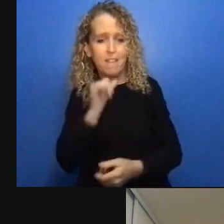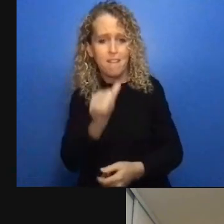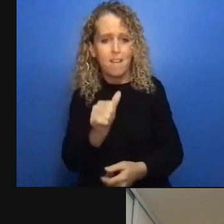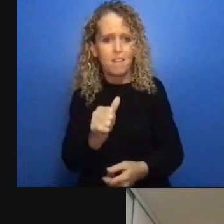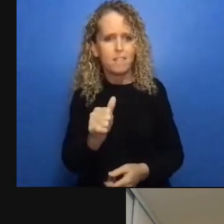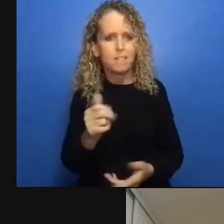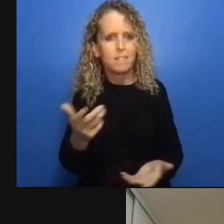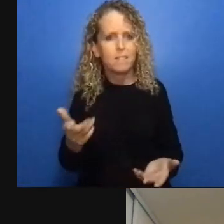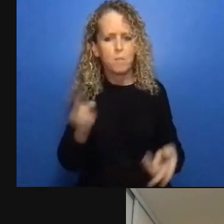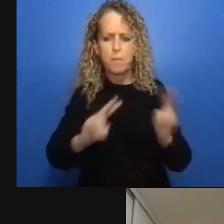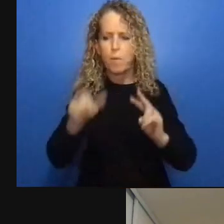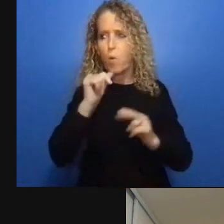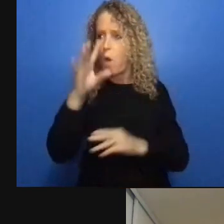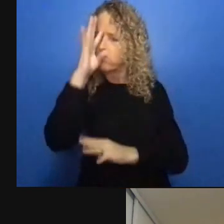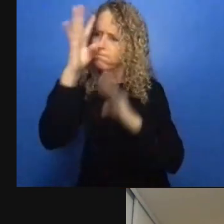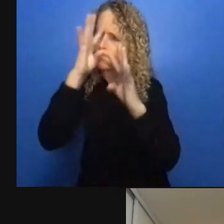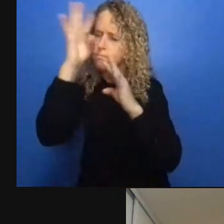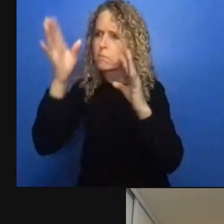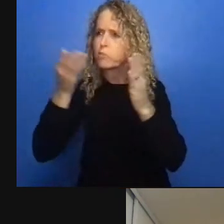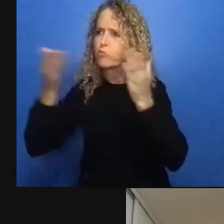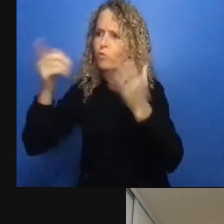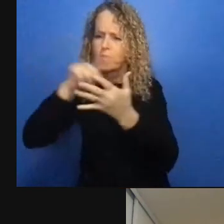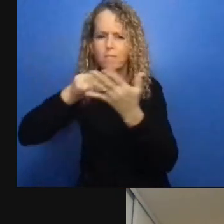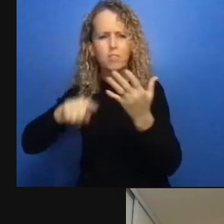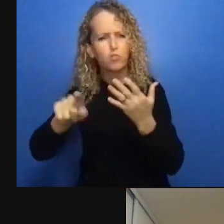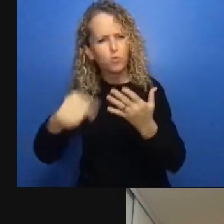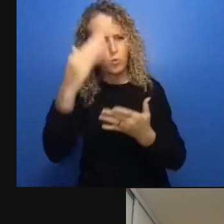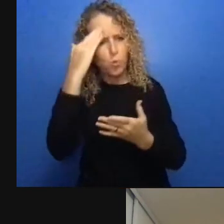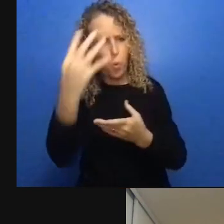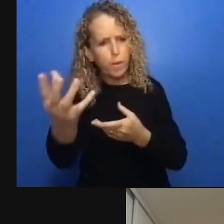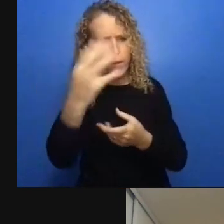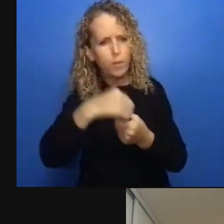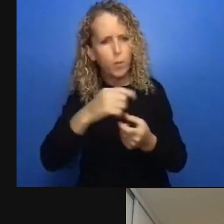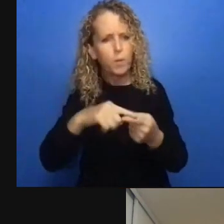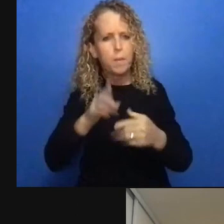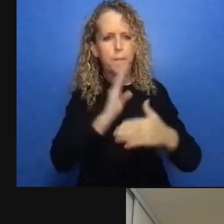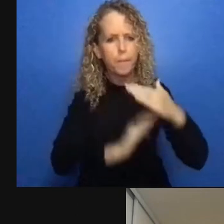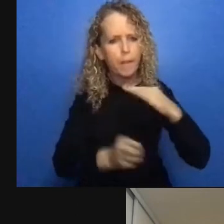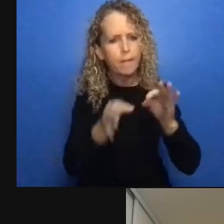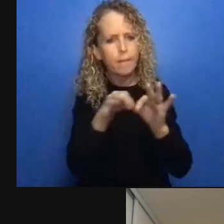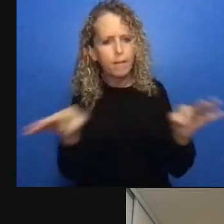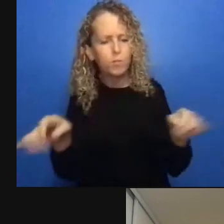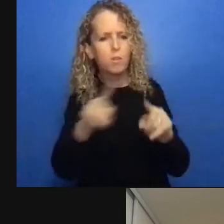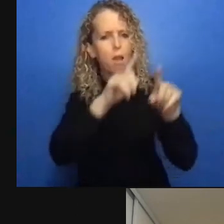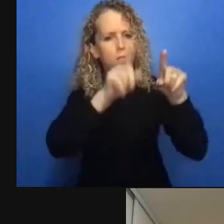we all appreciate it have a fantastic night and a fantastic week throw on that presidential debate